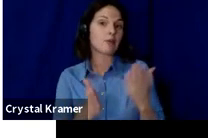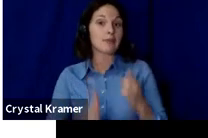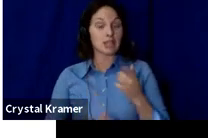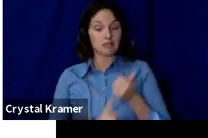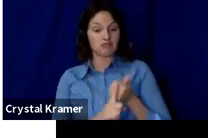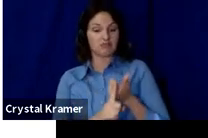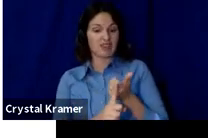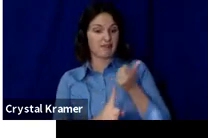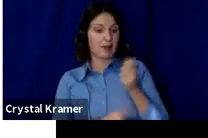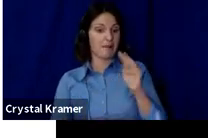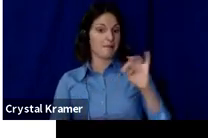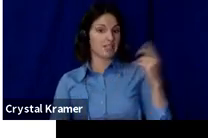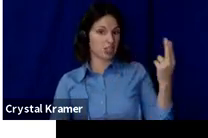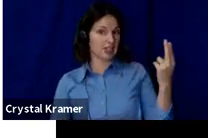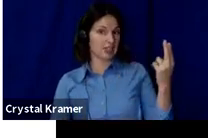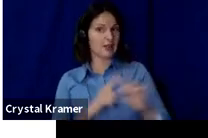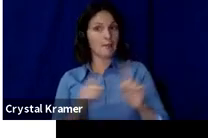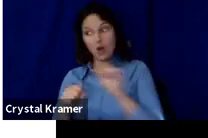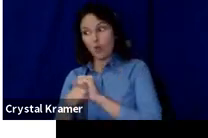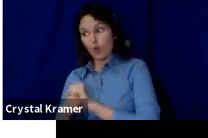friends and family may want to see you succeed and are fans of you.